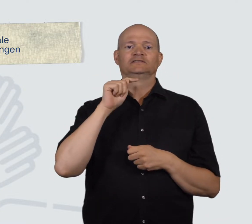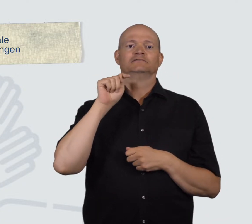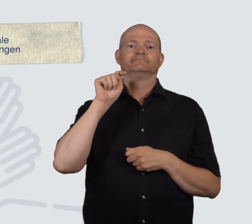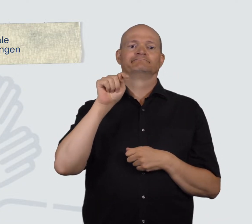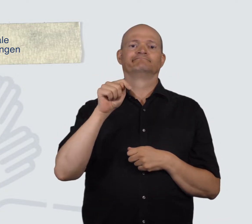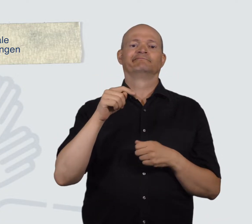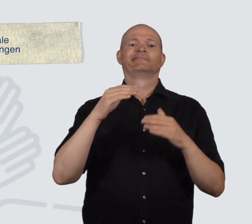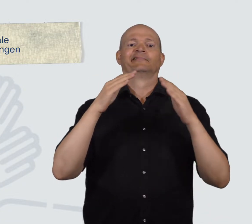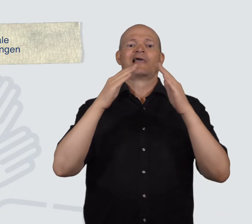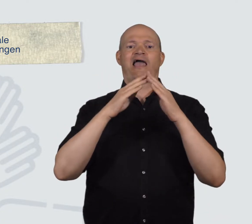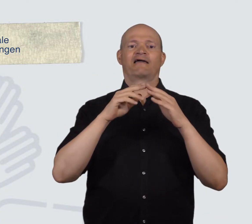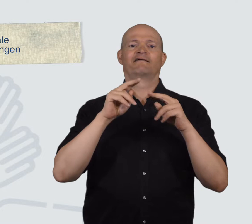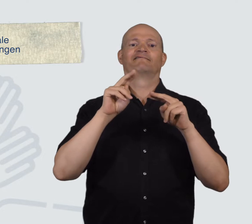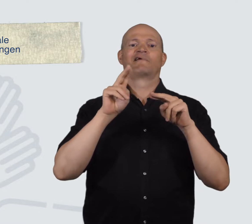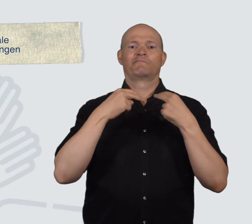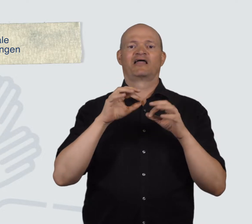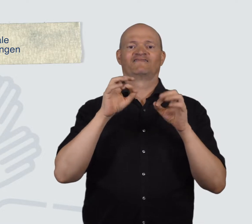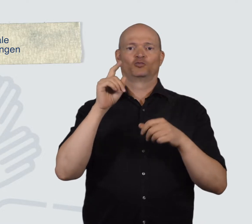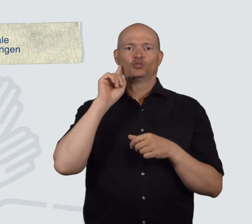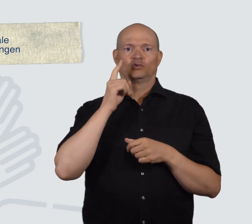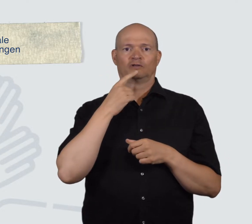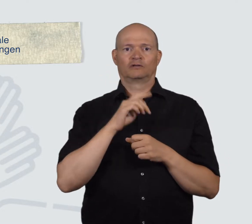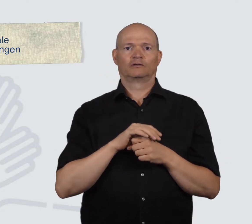is the the international umbrella organisation for the Deaf.